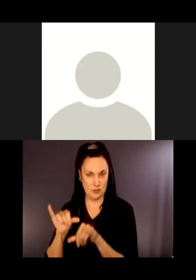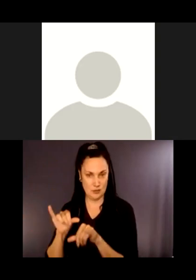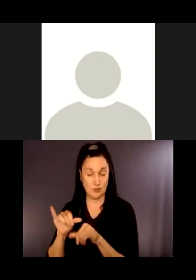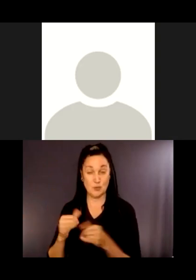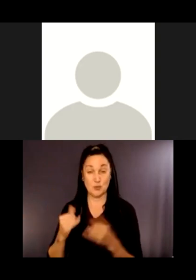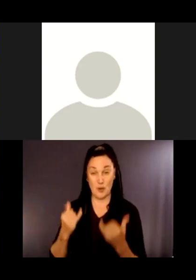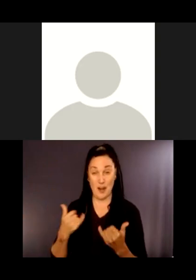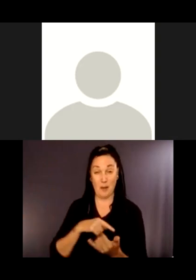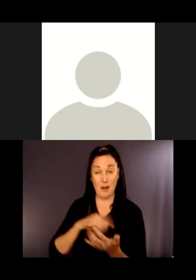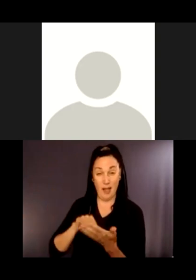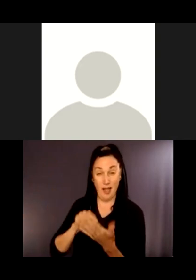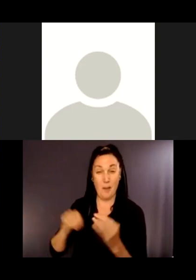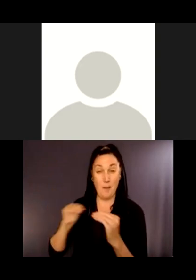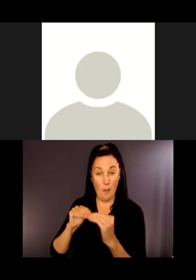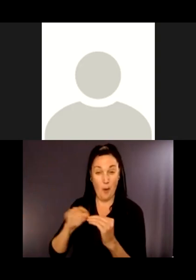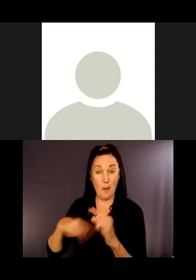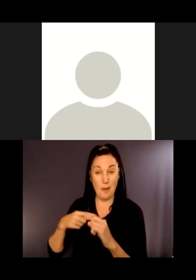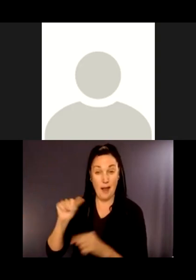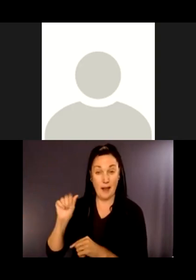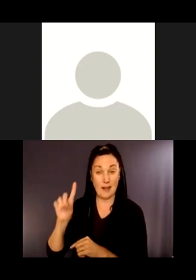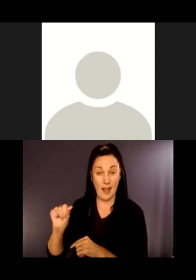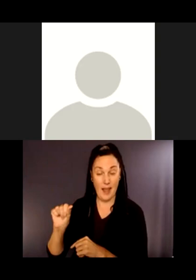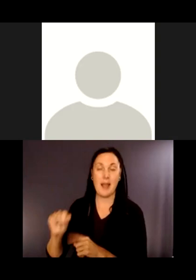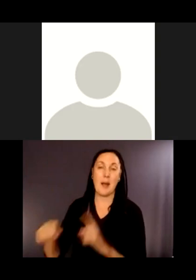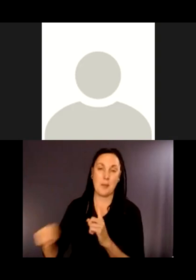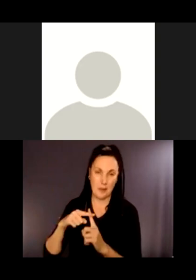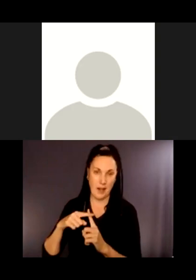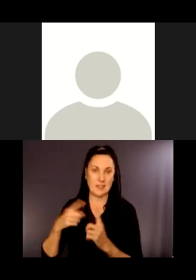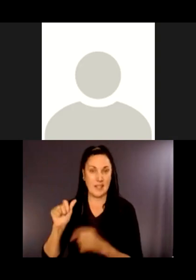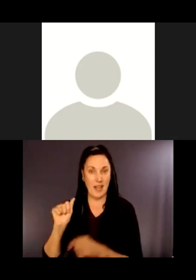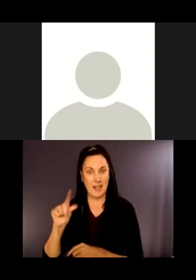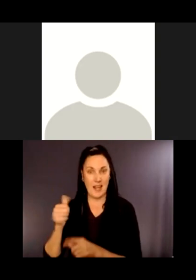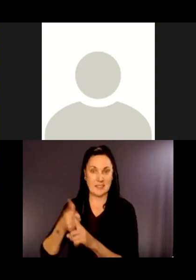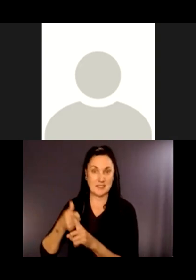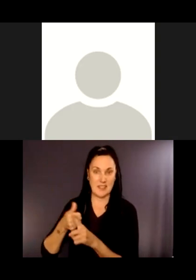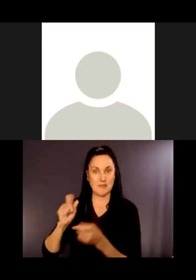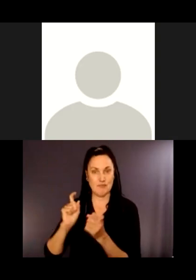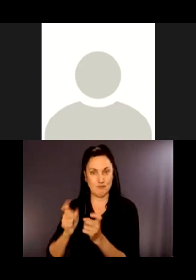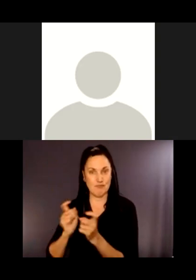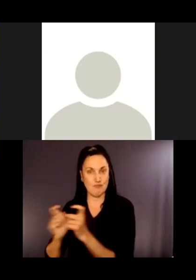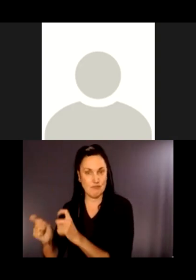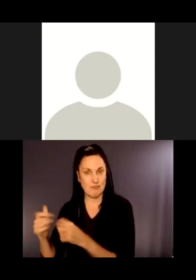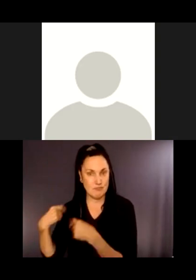There's a lot of change that occurs in a standard. So there are some options we have that the city didn't have